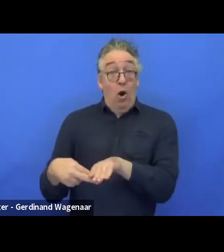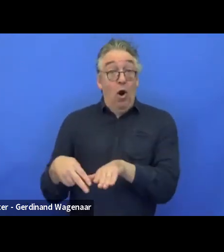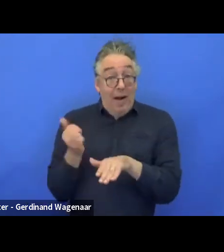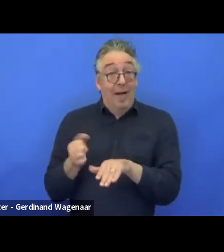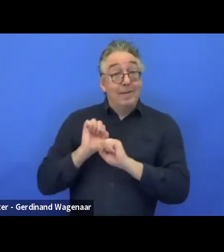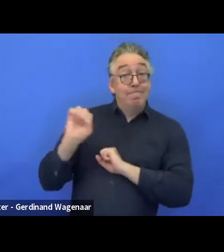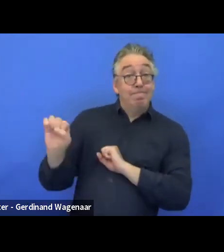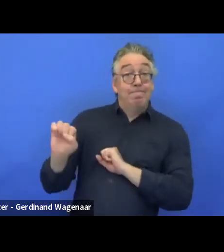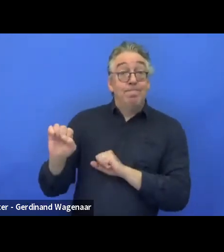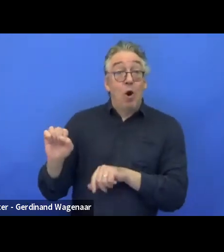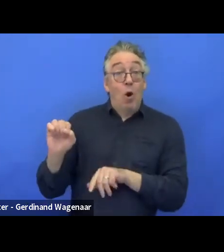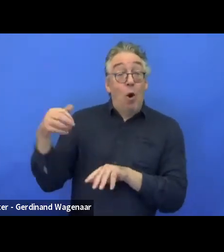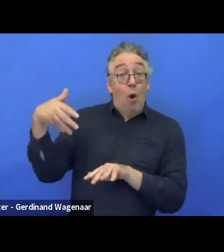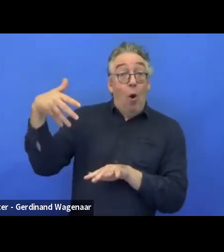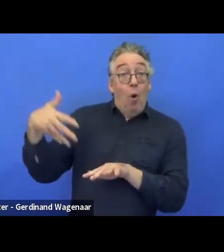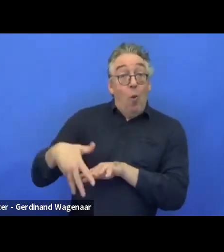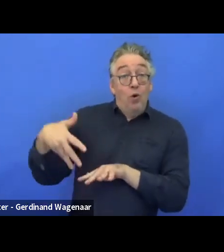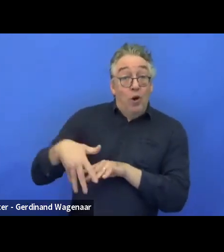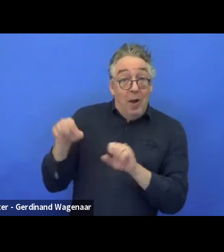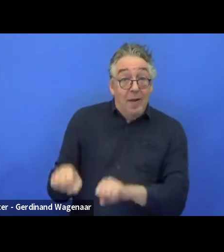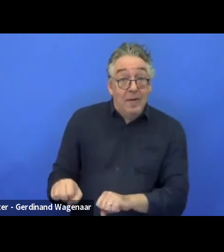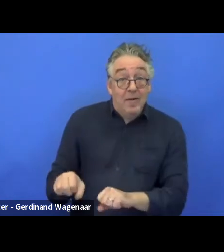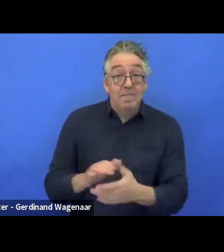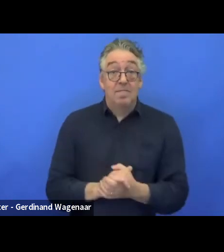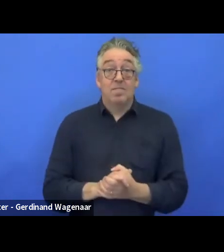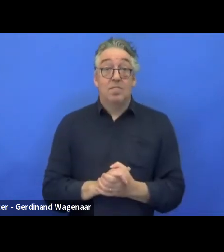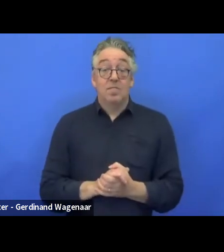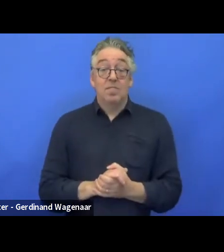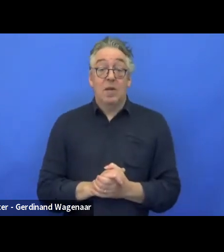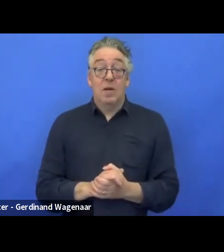So then, you test, and you give your feedback.